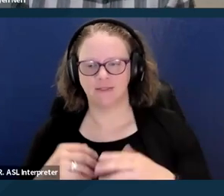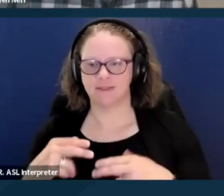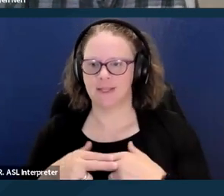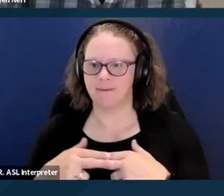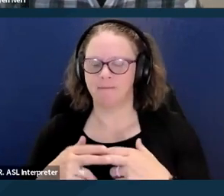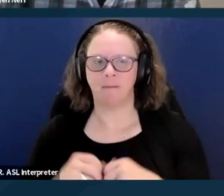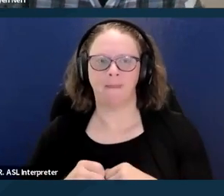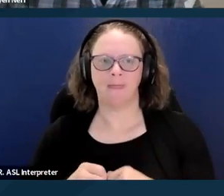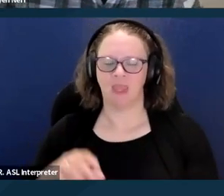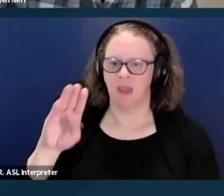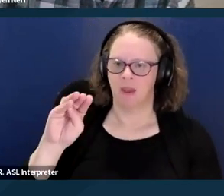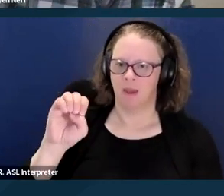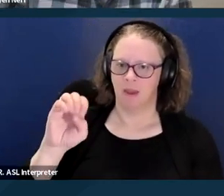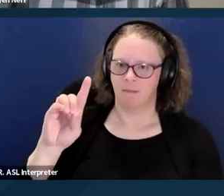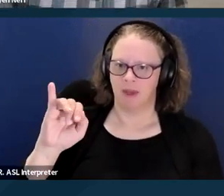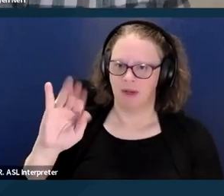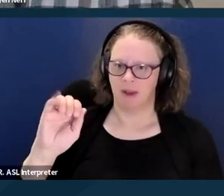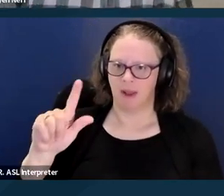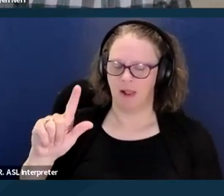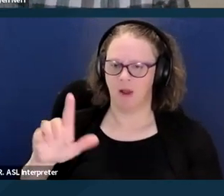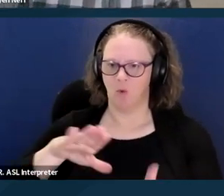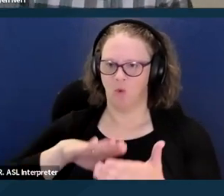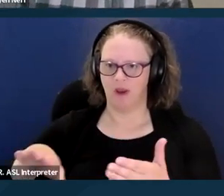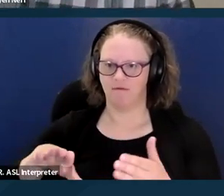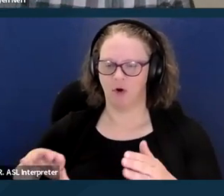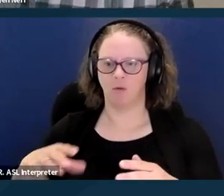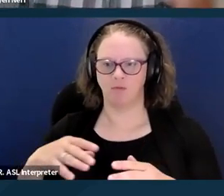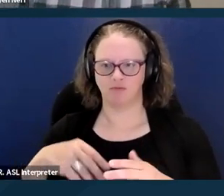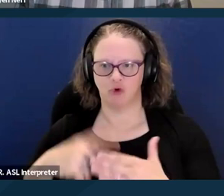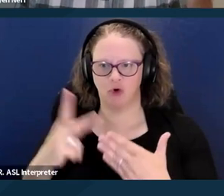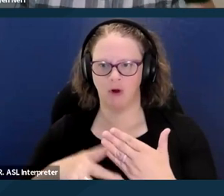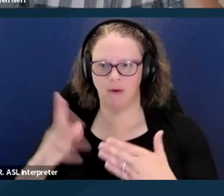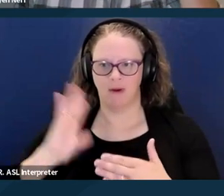So the Medi-Cal Waiver Program, this is was formerly known as the AIDS Waiver.